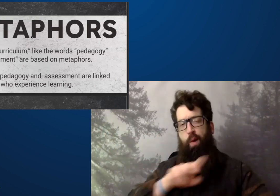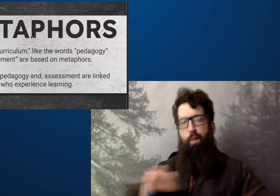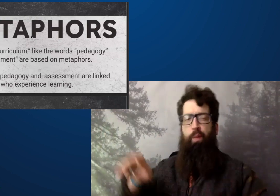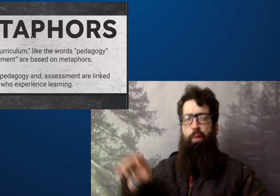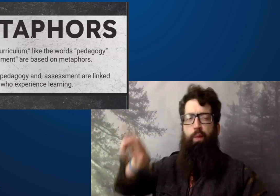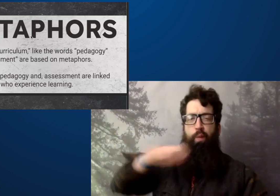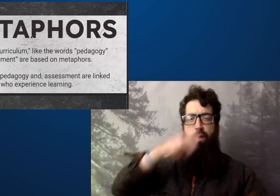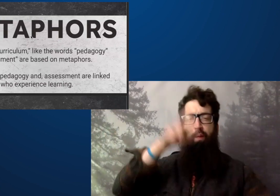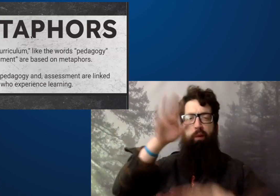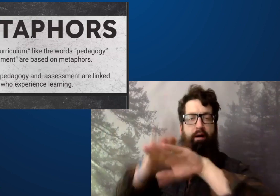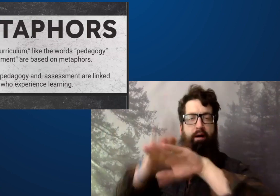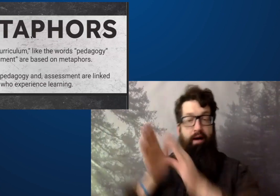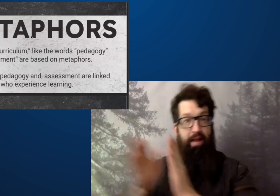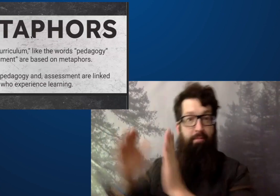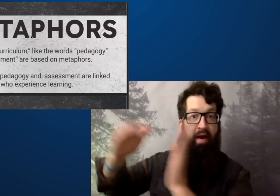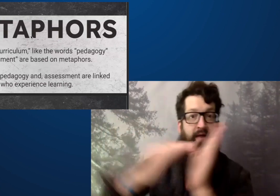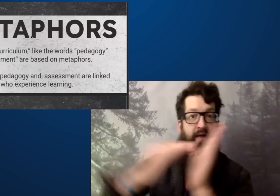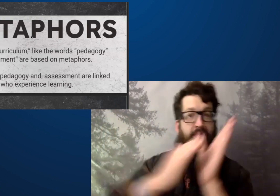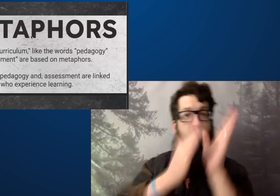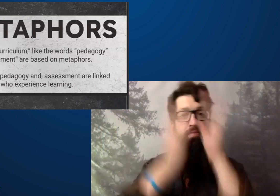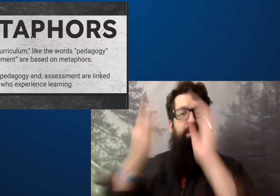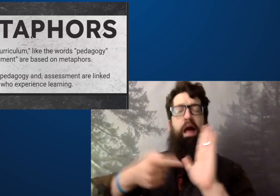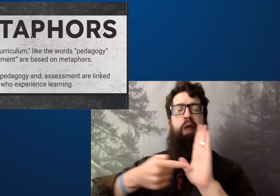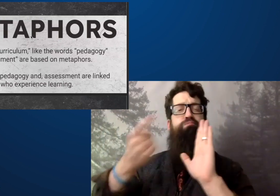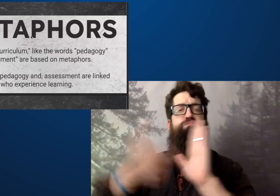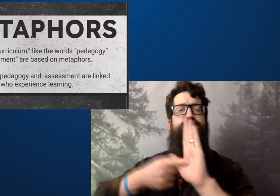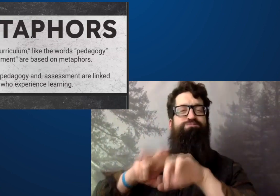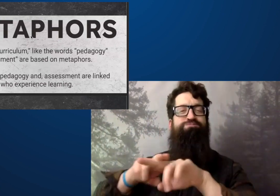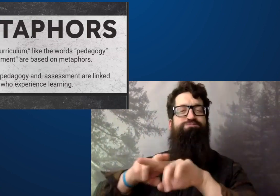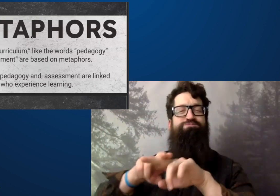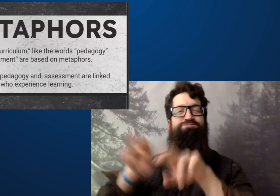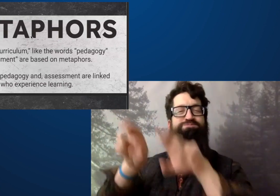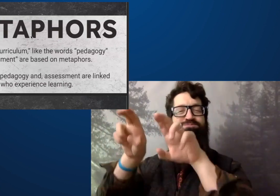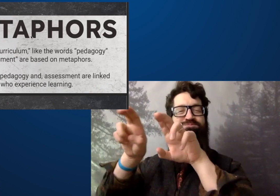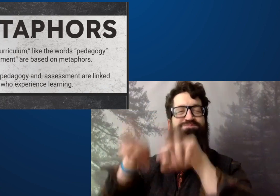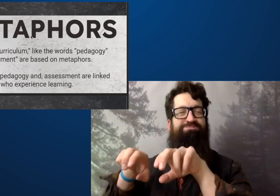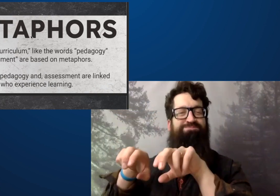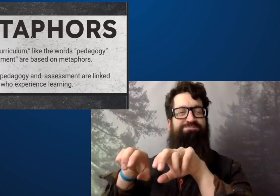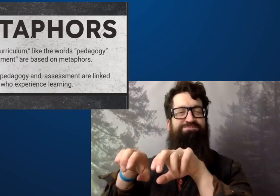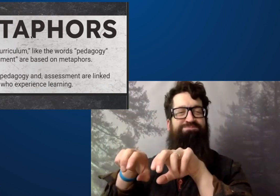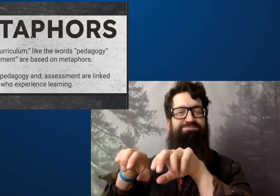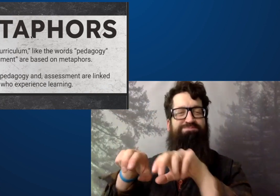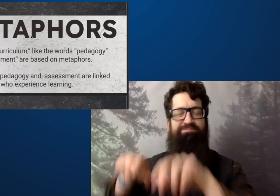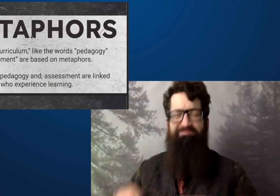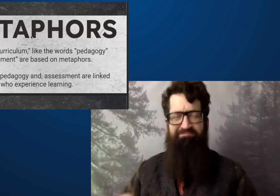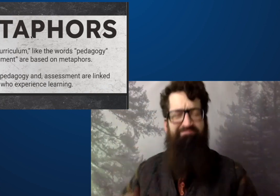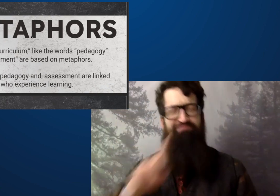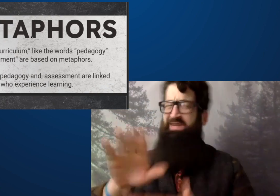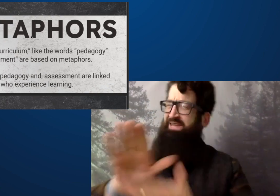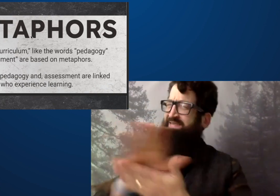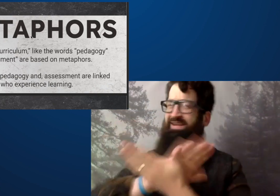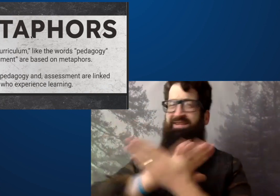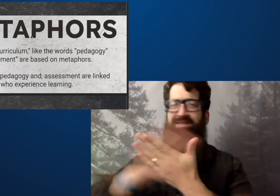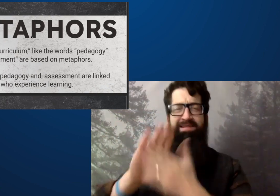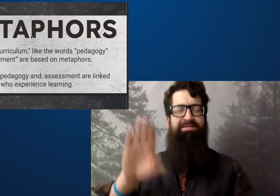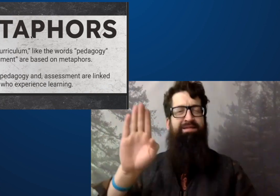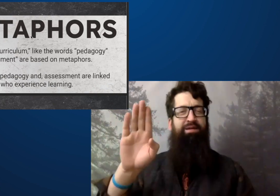Walking along a path, along the path, and sometimes sitting down, sitting next to.